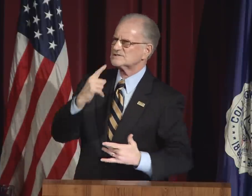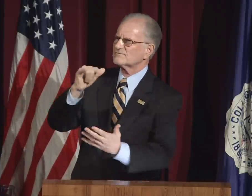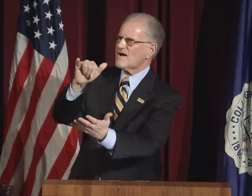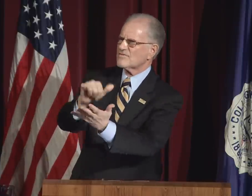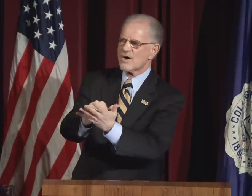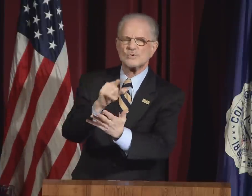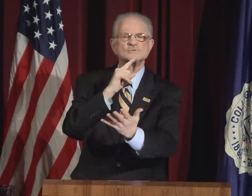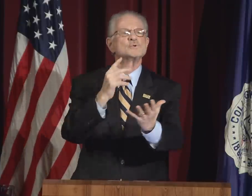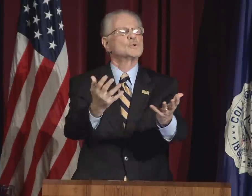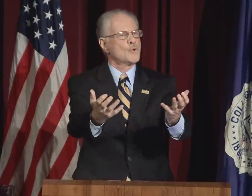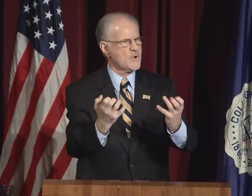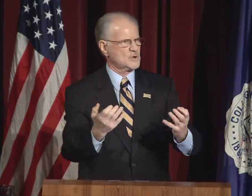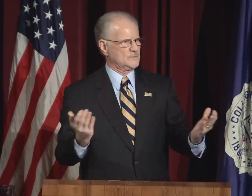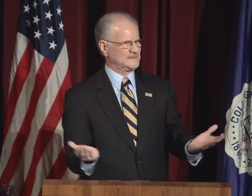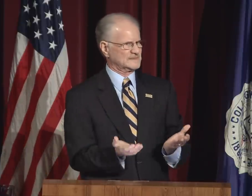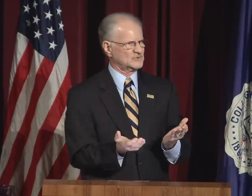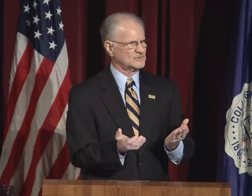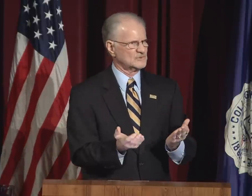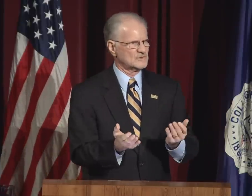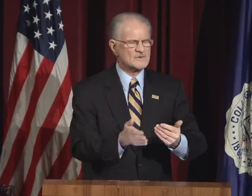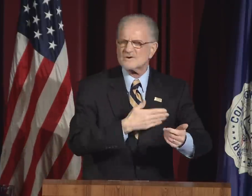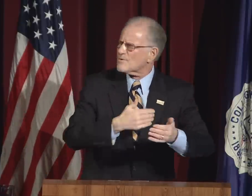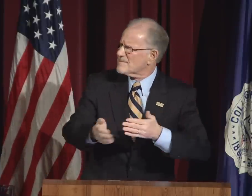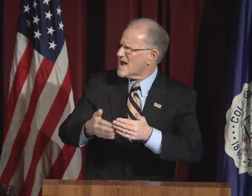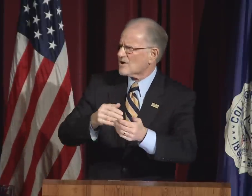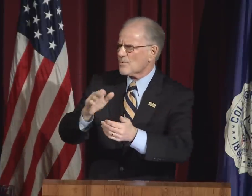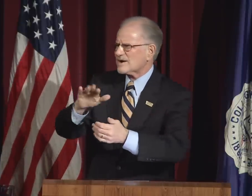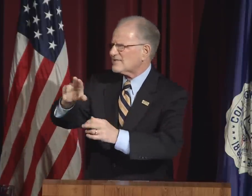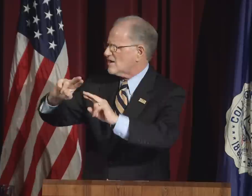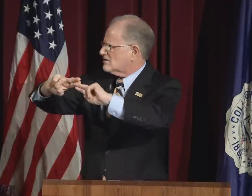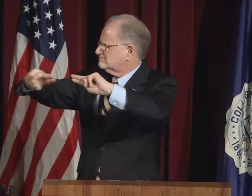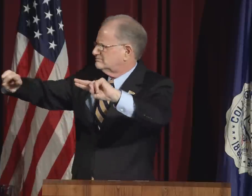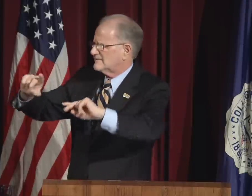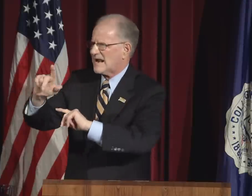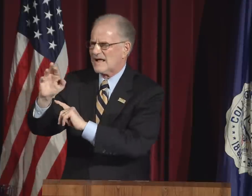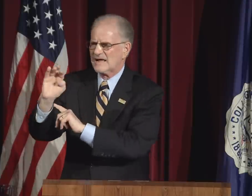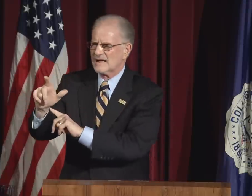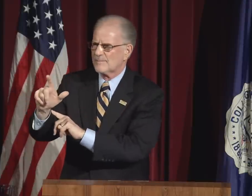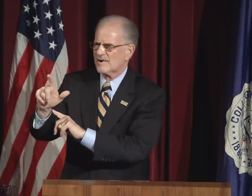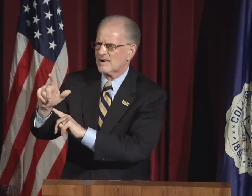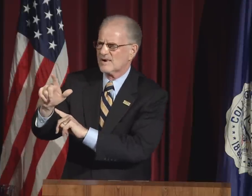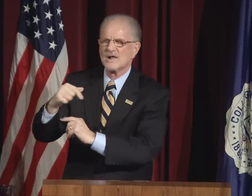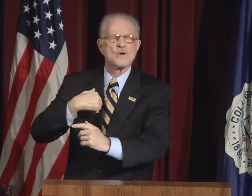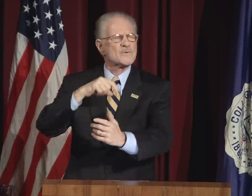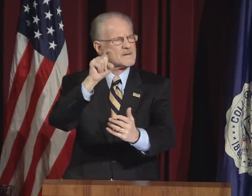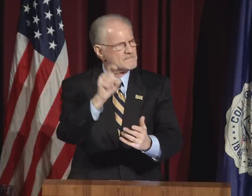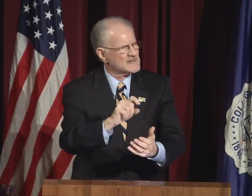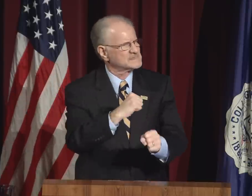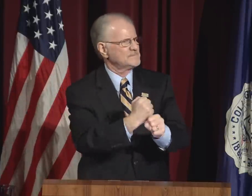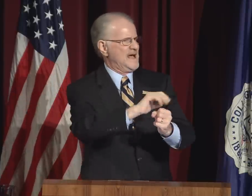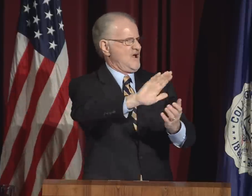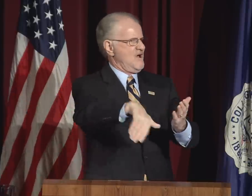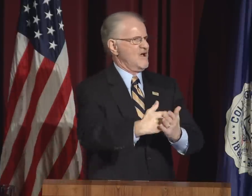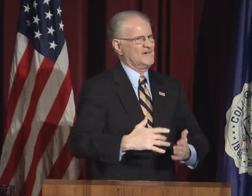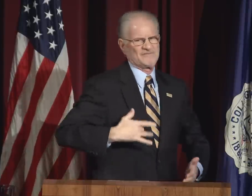We must open our hearts for those who want to be here, no matter what their label.